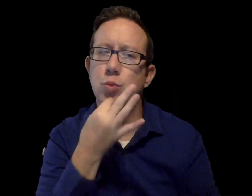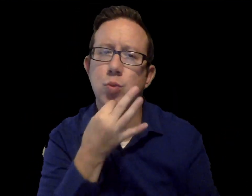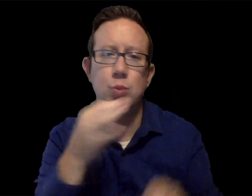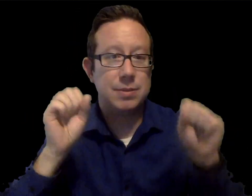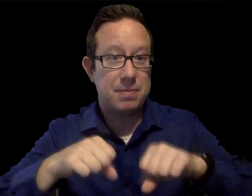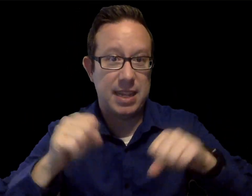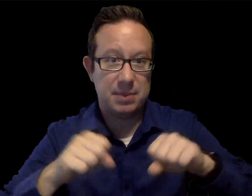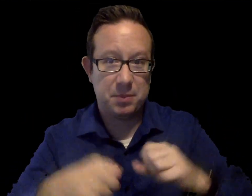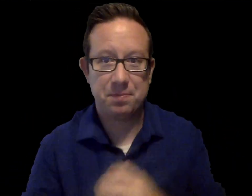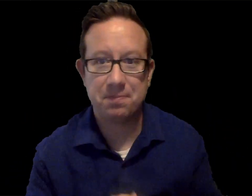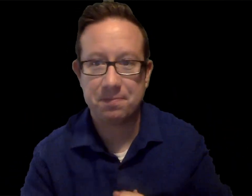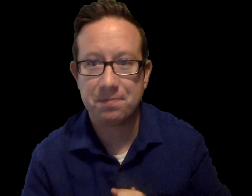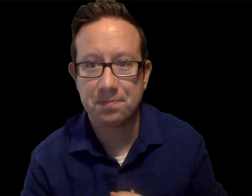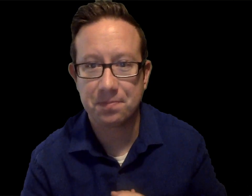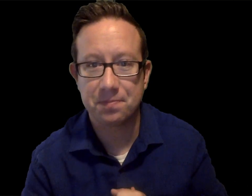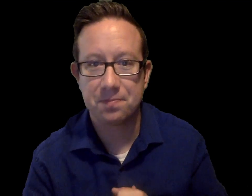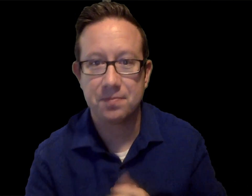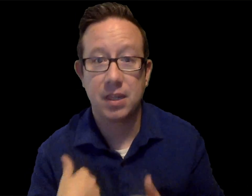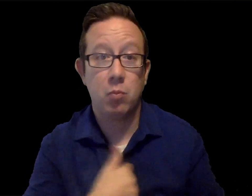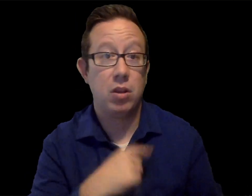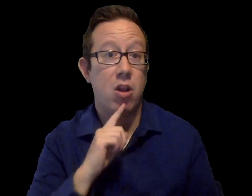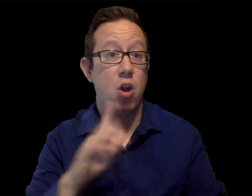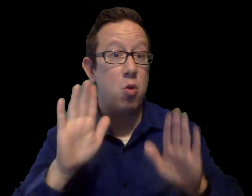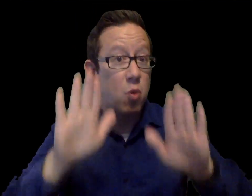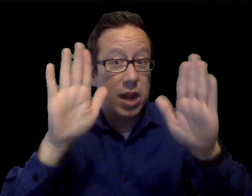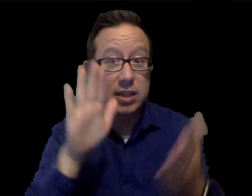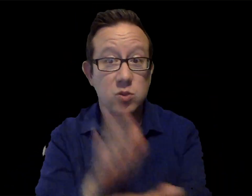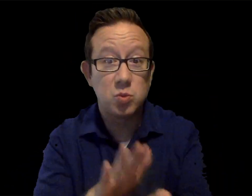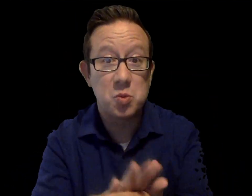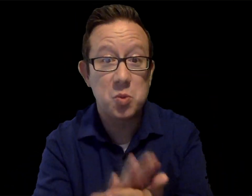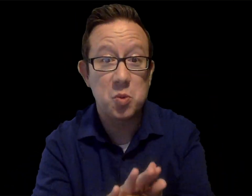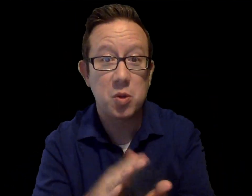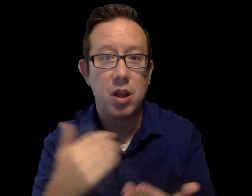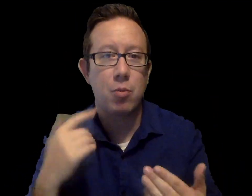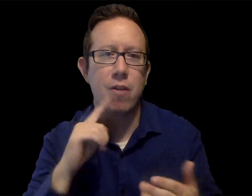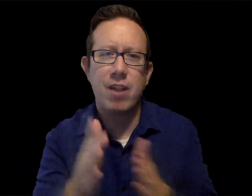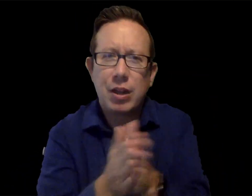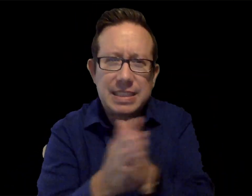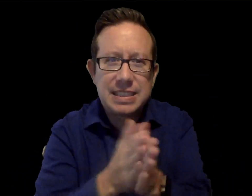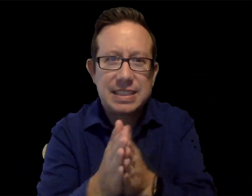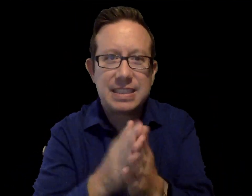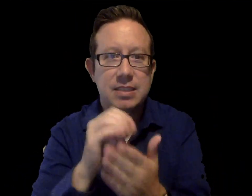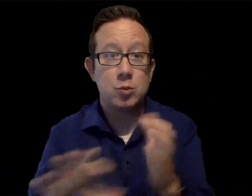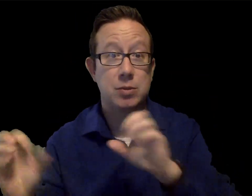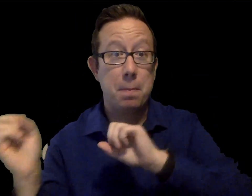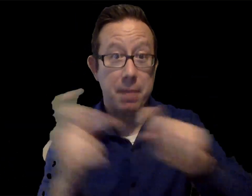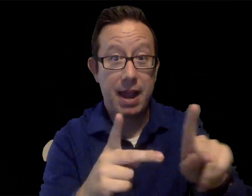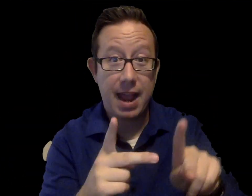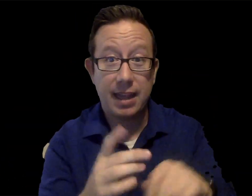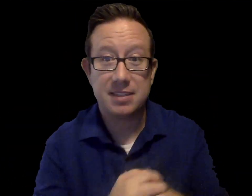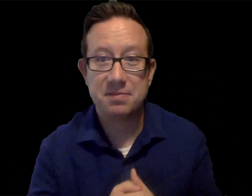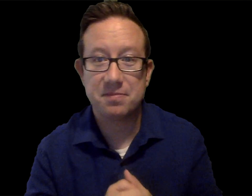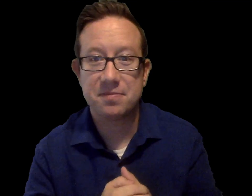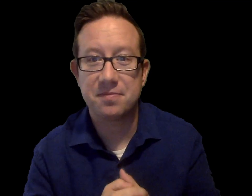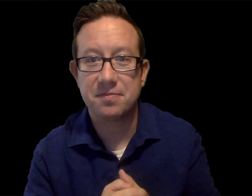We want to be back in person as soon as possible. We are a great school, and we are very eager